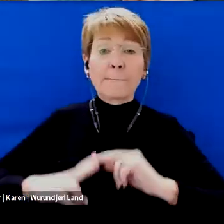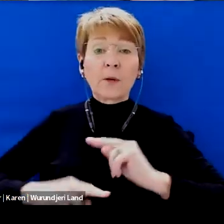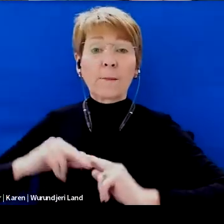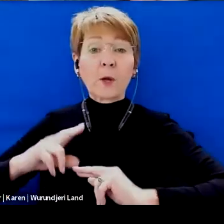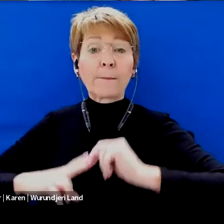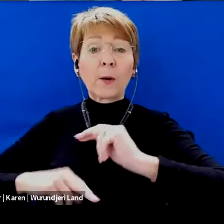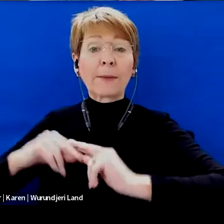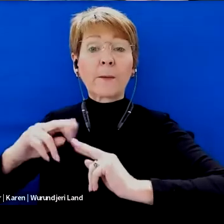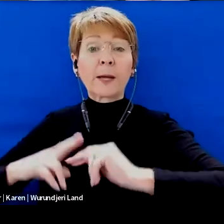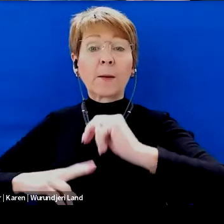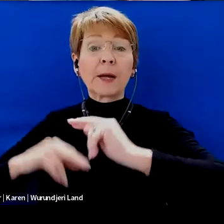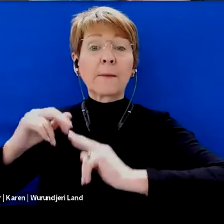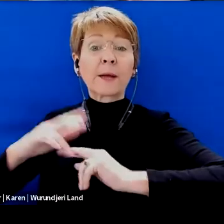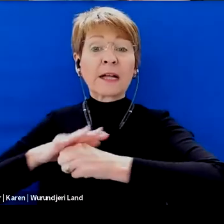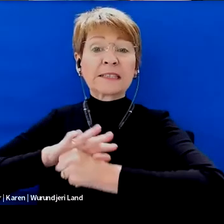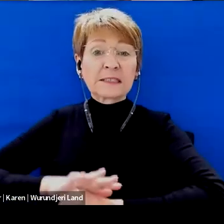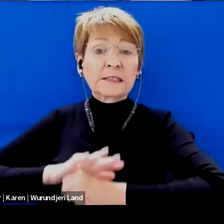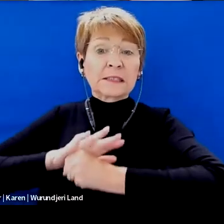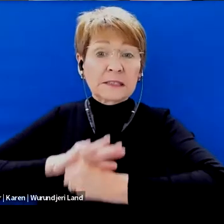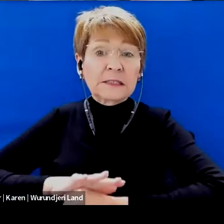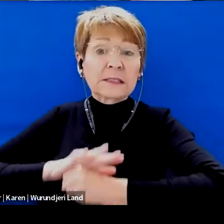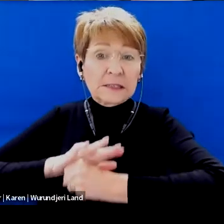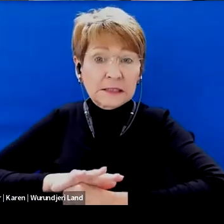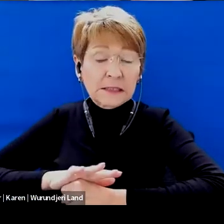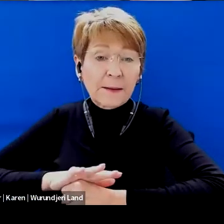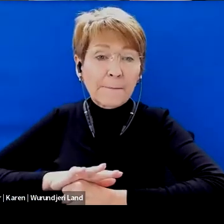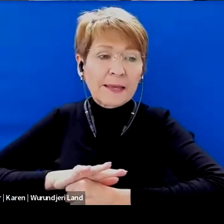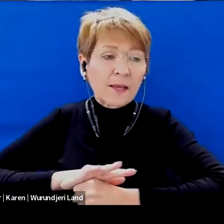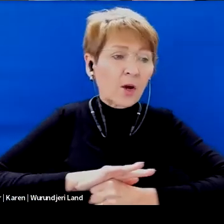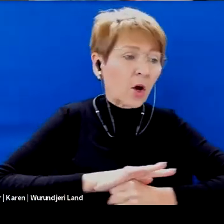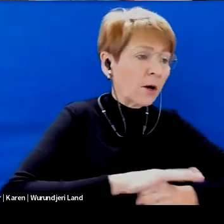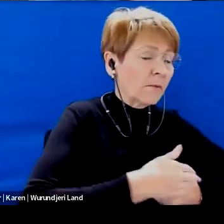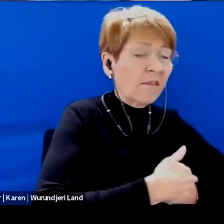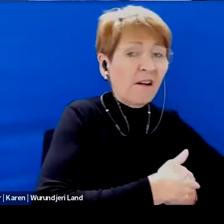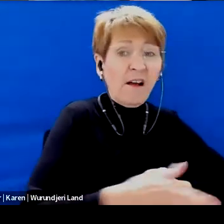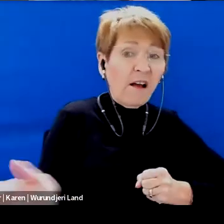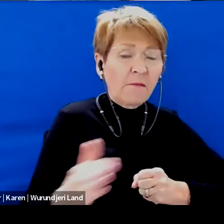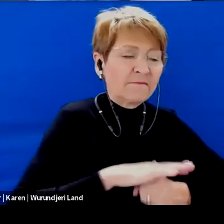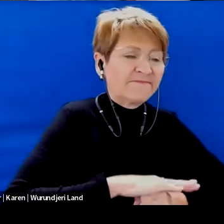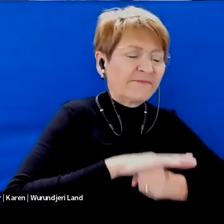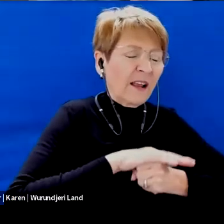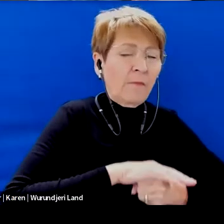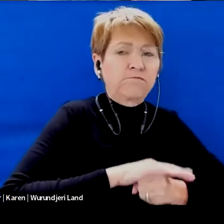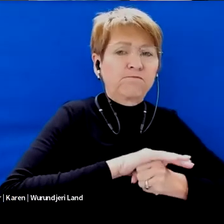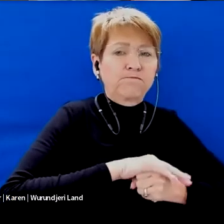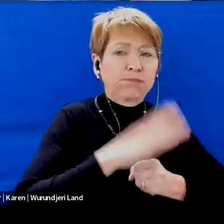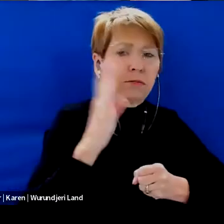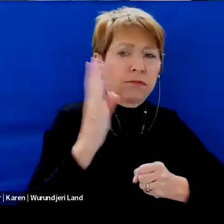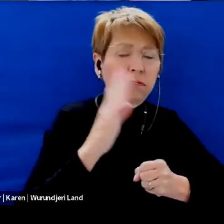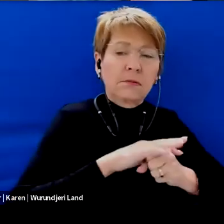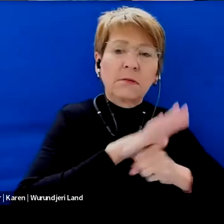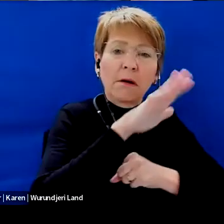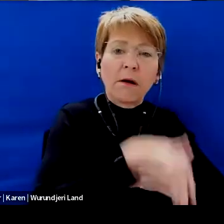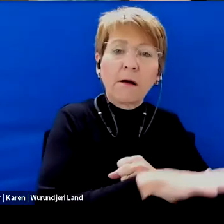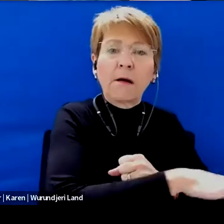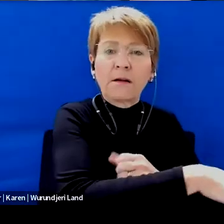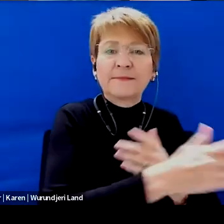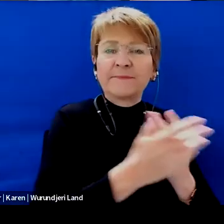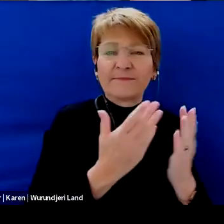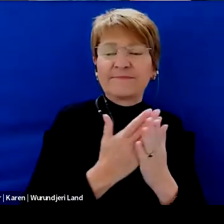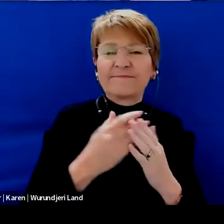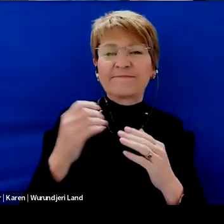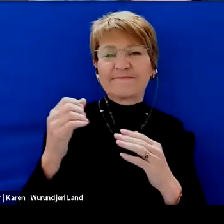or hear this term used in early childhood education around if you're doing something that annoys someone or isn't good like a good positive behavior. you're emptying someone's pocket.